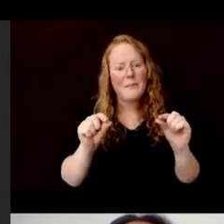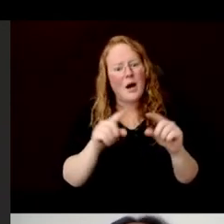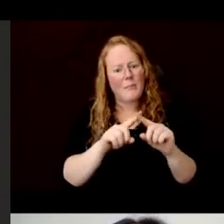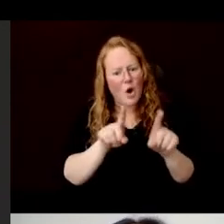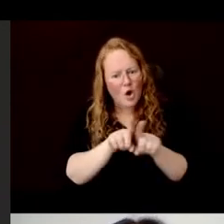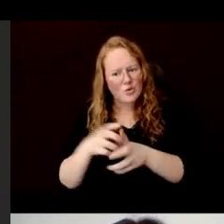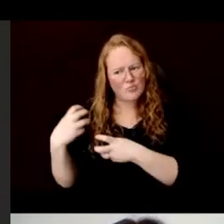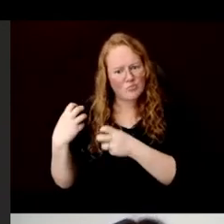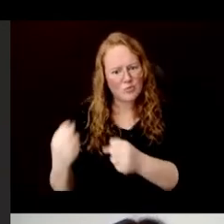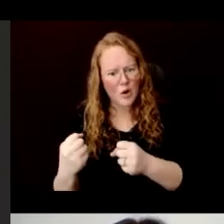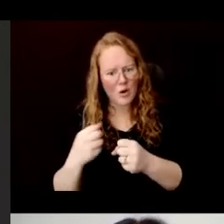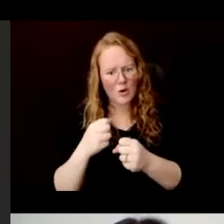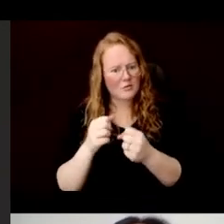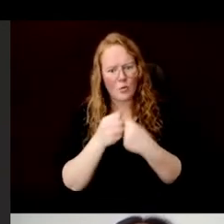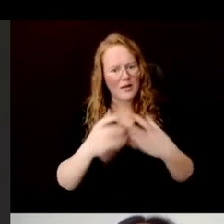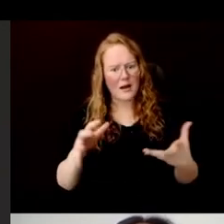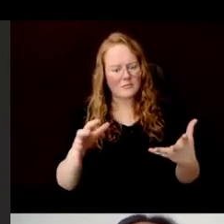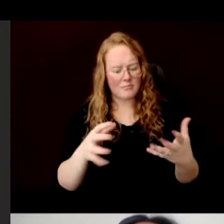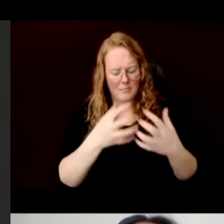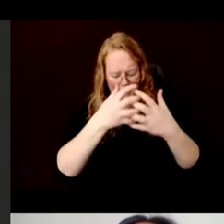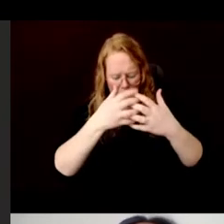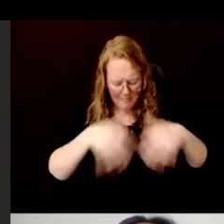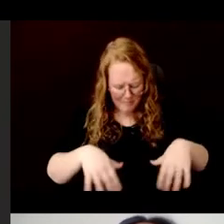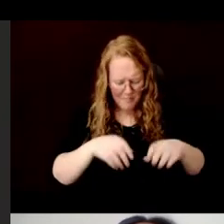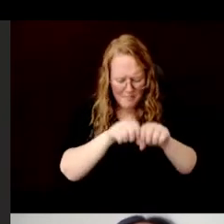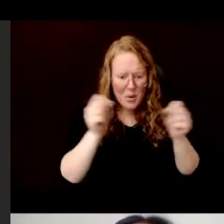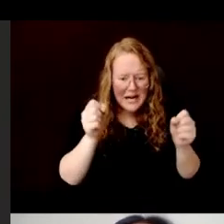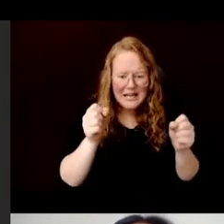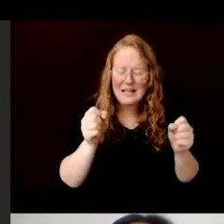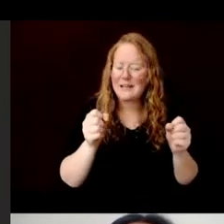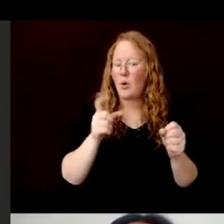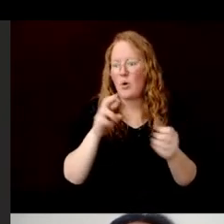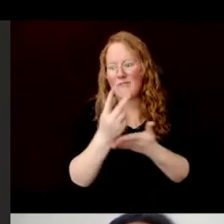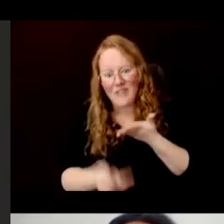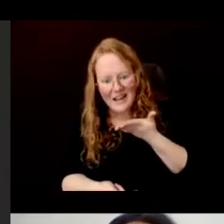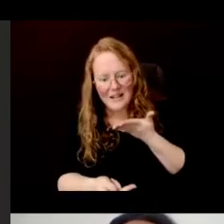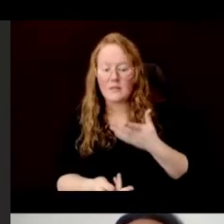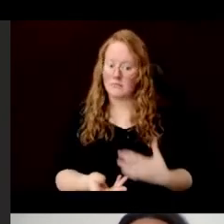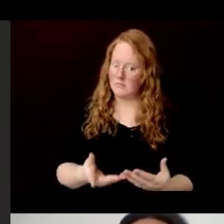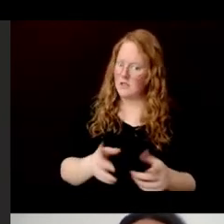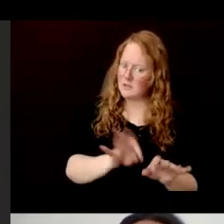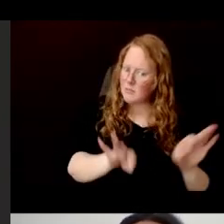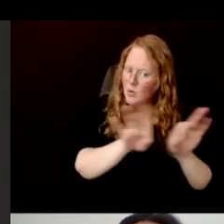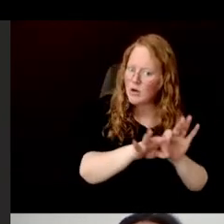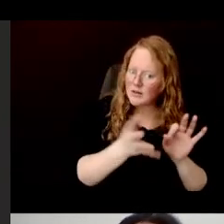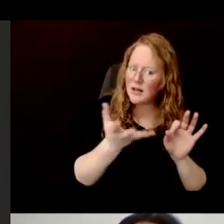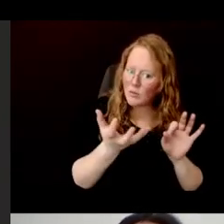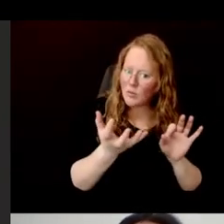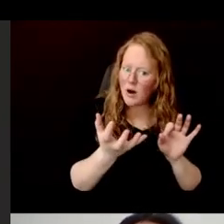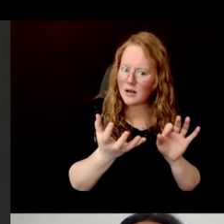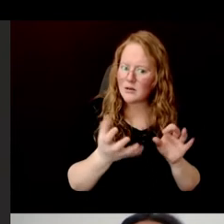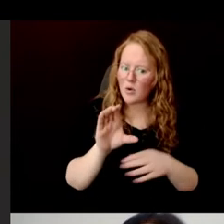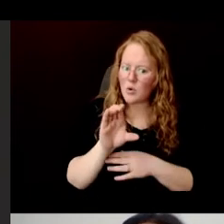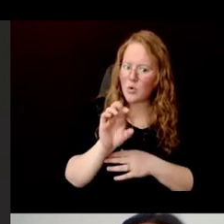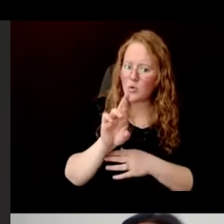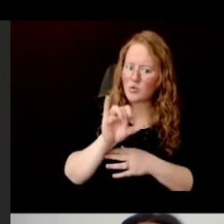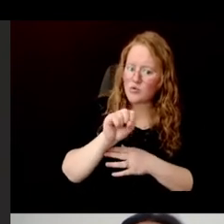And this is particularly important. They also want the paper to be crisp, so that if you make a fold, it doesn't unravel.